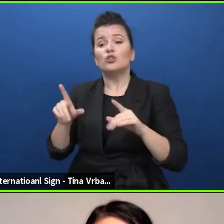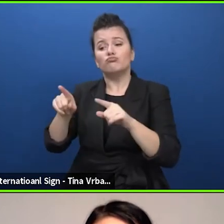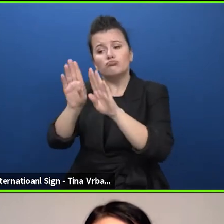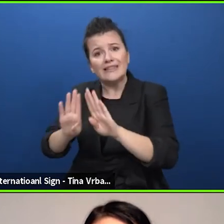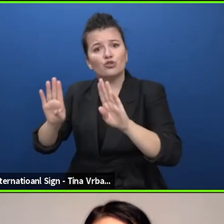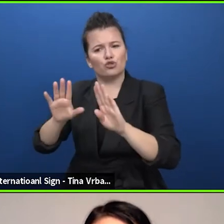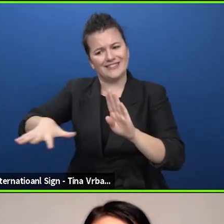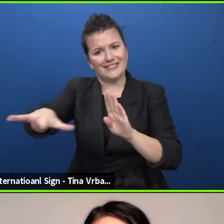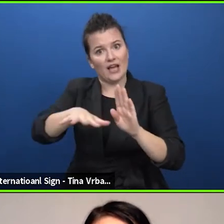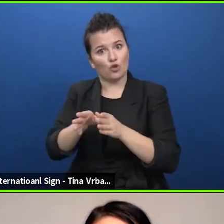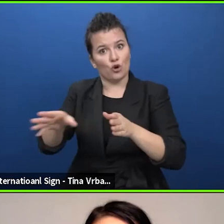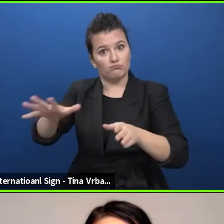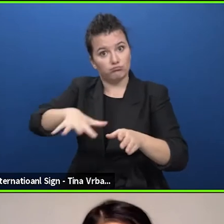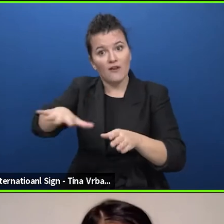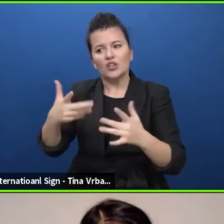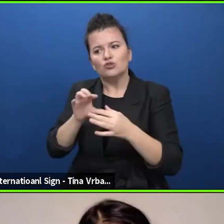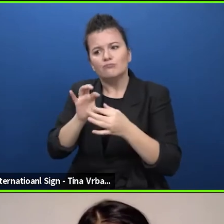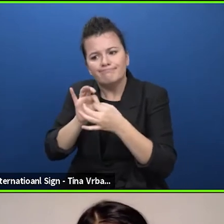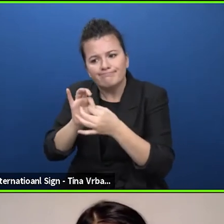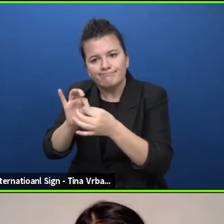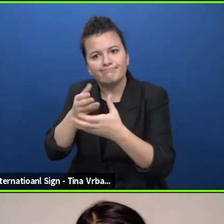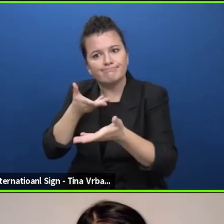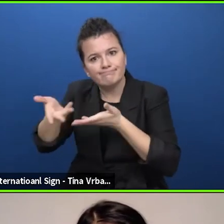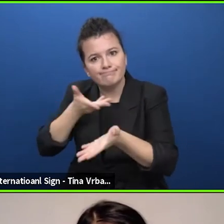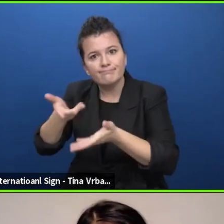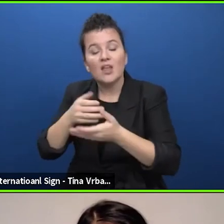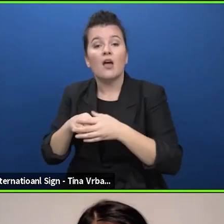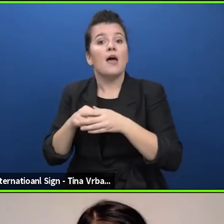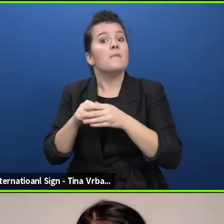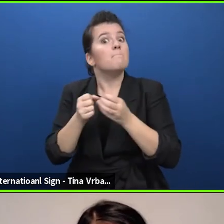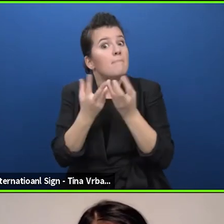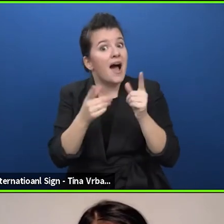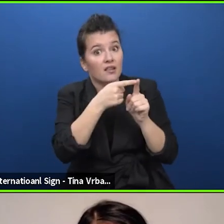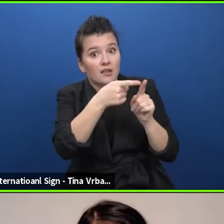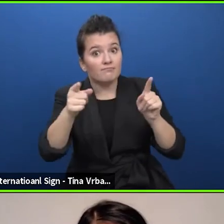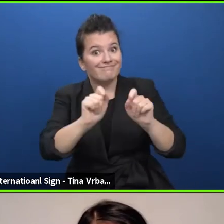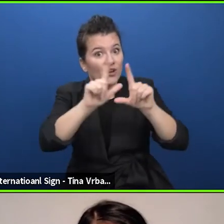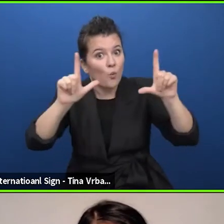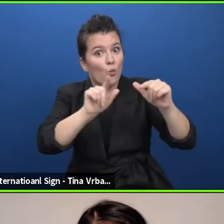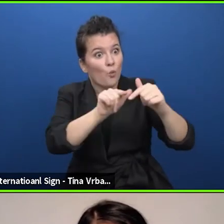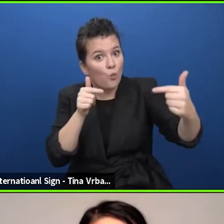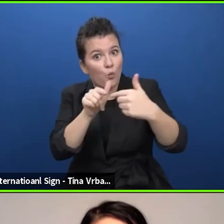many of you who are now here have been involved in these kind of also informal conversations